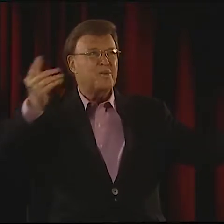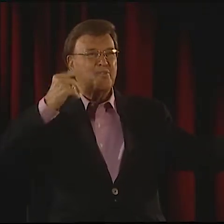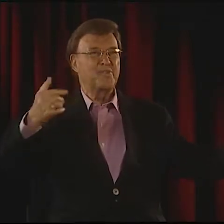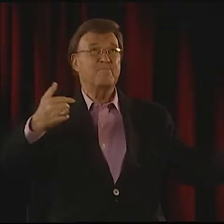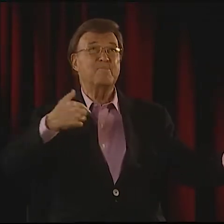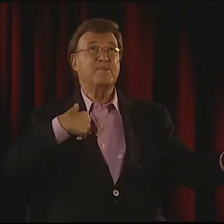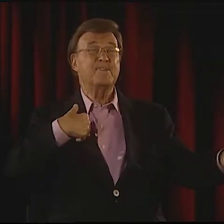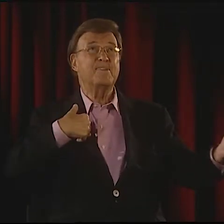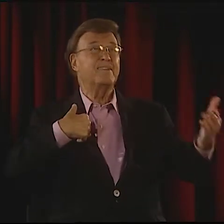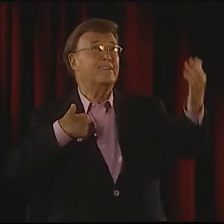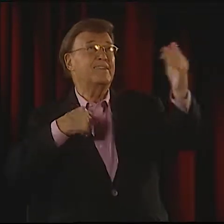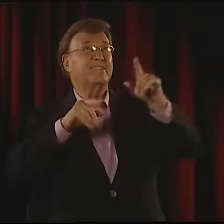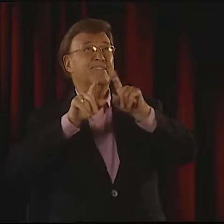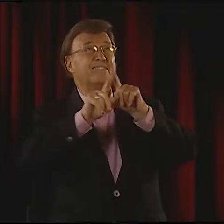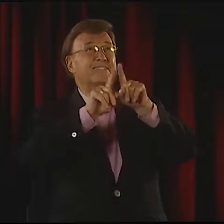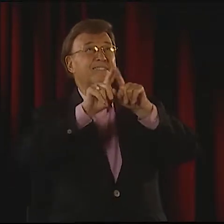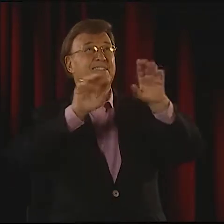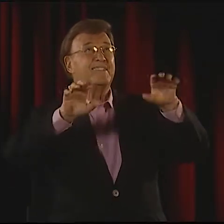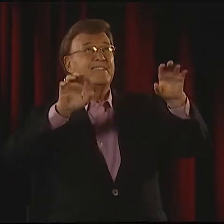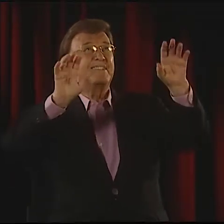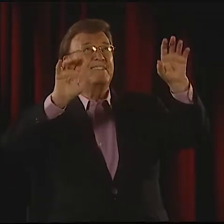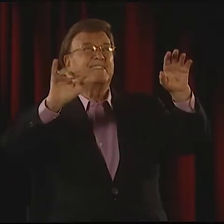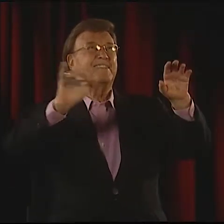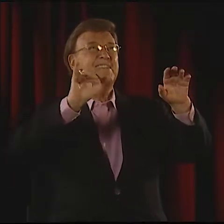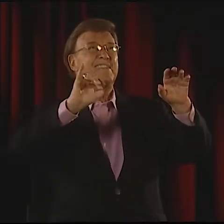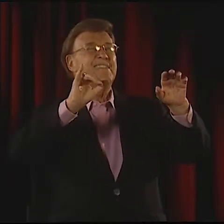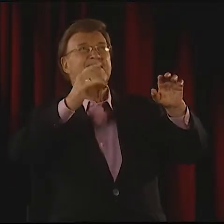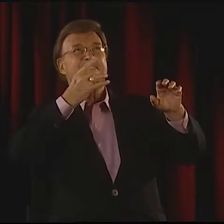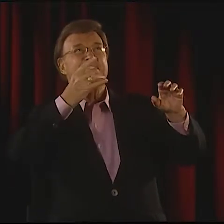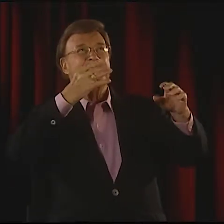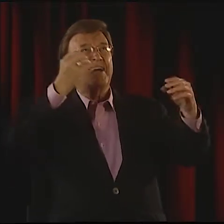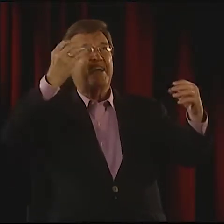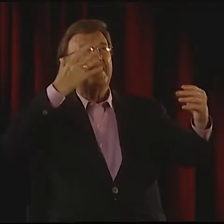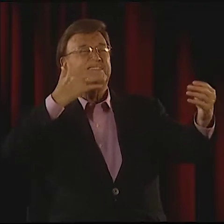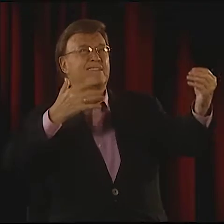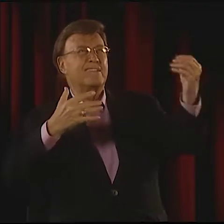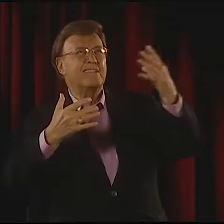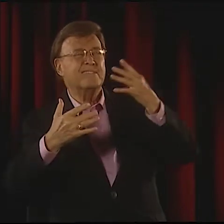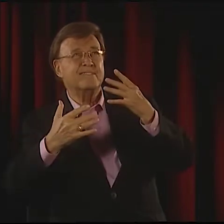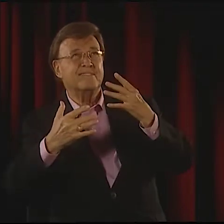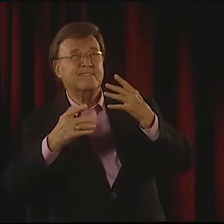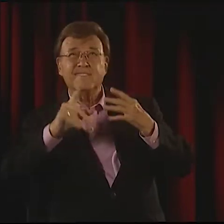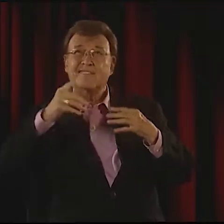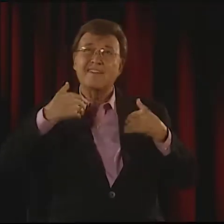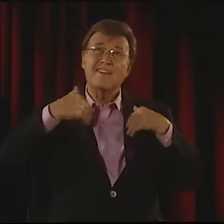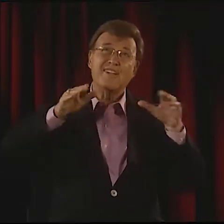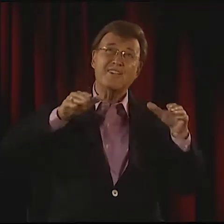THE CLOUDS ARE LIKE THE CURTAINS THAT OPENED WIDE FOR ME UP IN THE SKY.